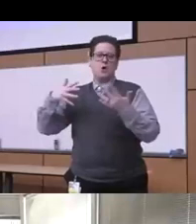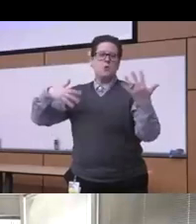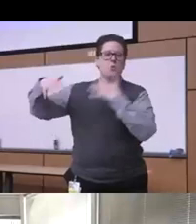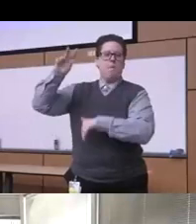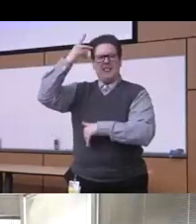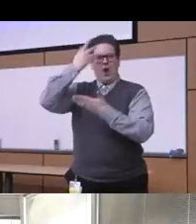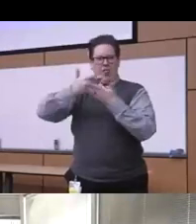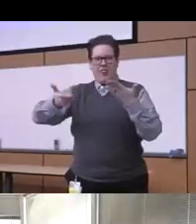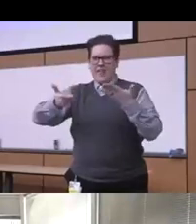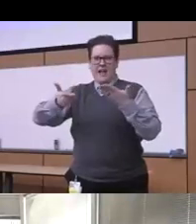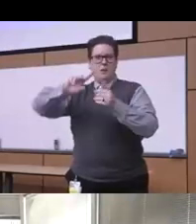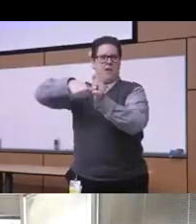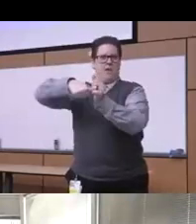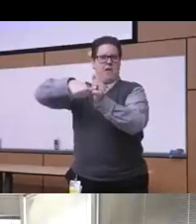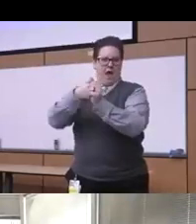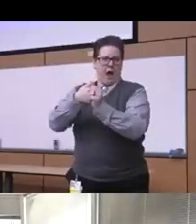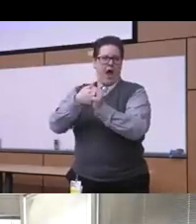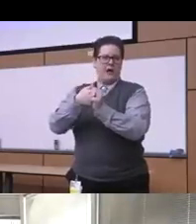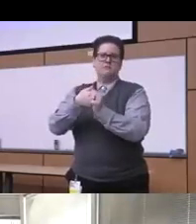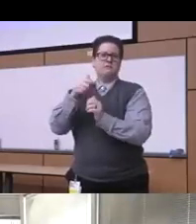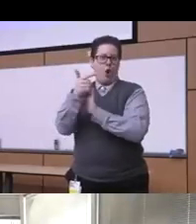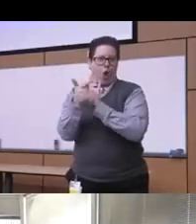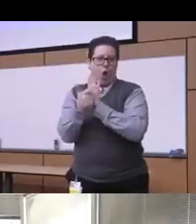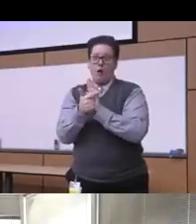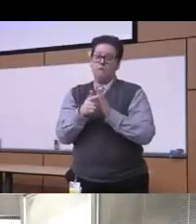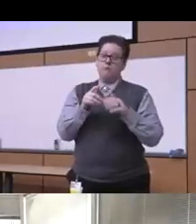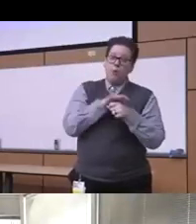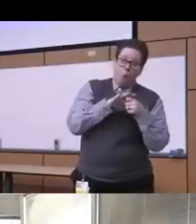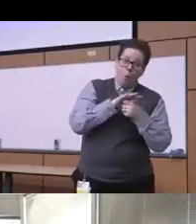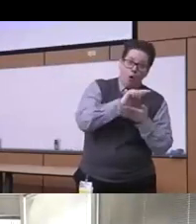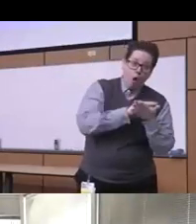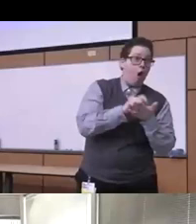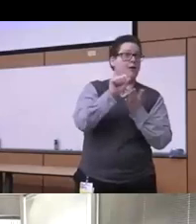these policies on a local state and National level because as you know very well there are